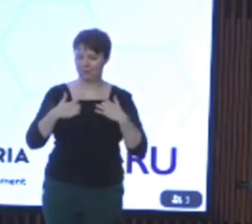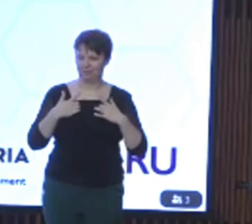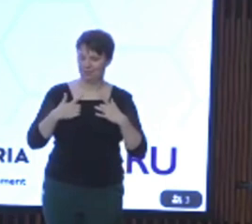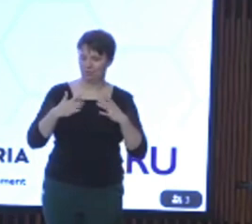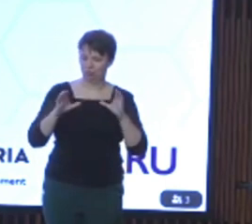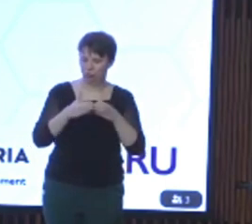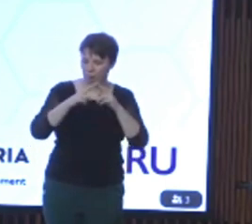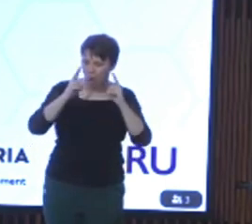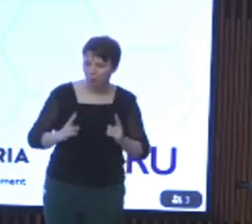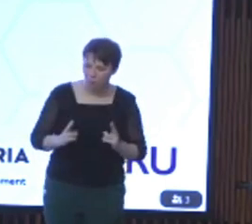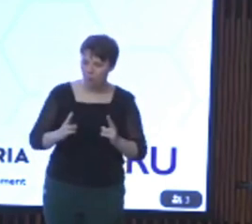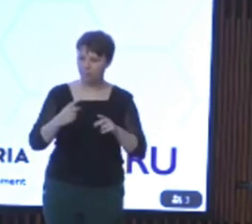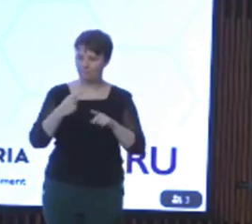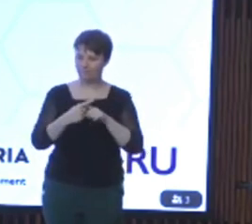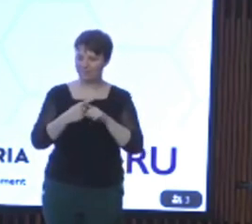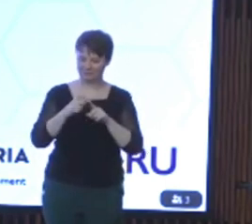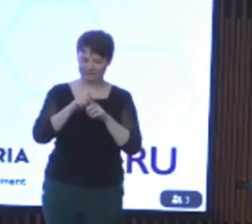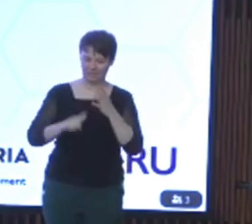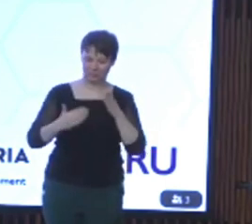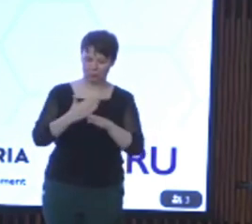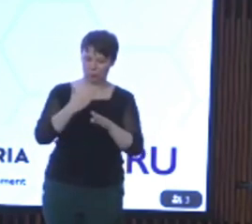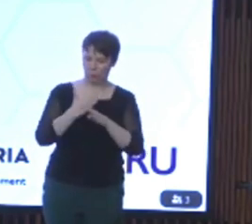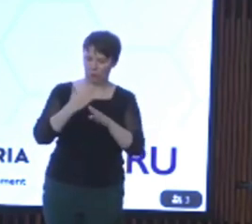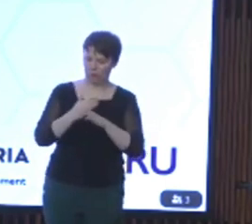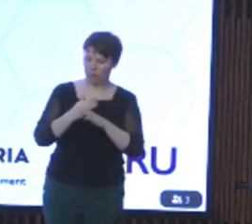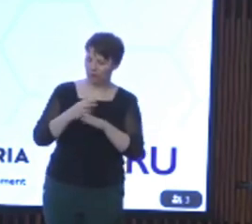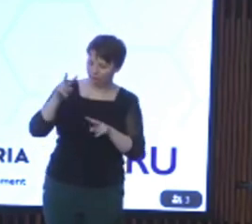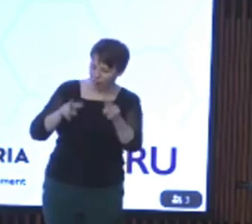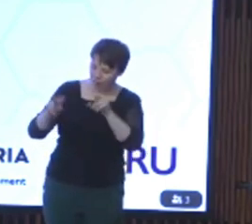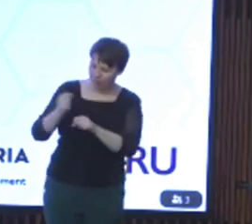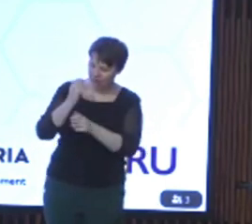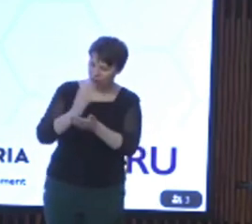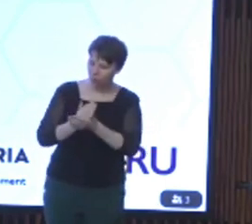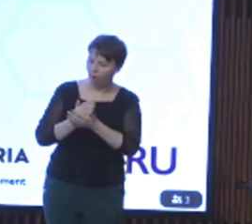more efficient disability worker screening. With each initiative, and these are just some,